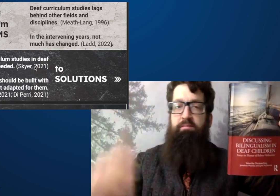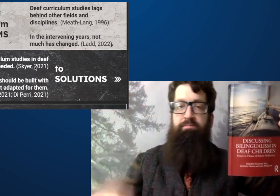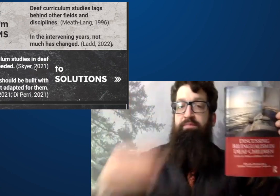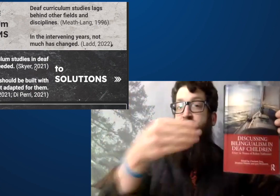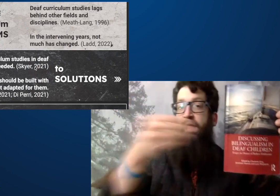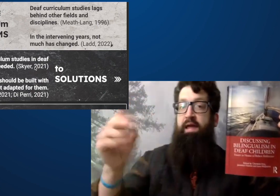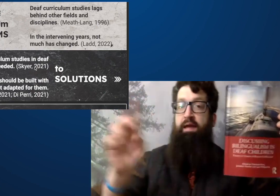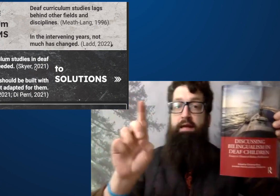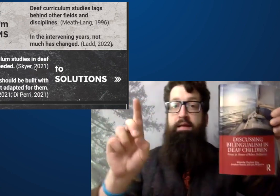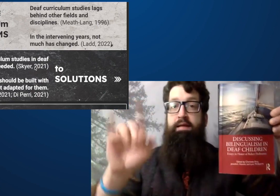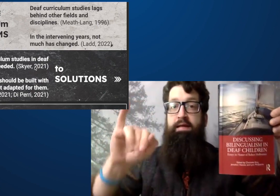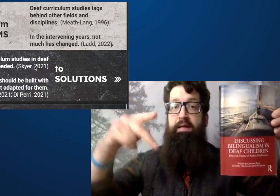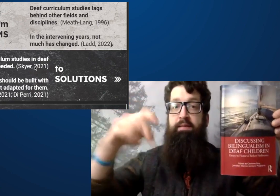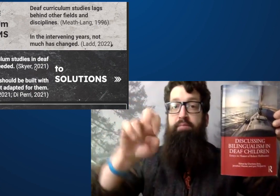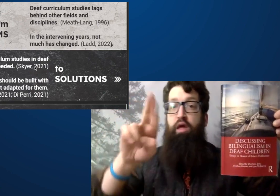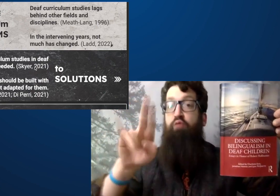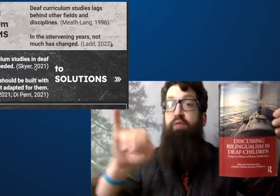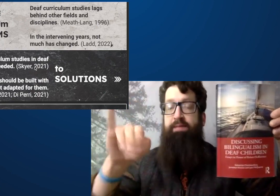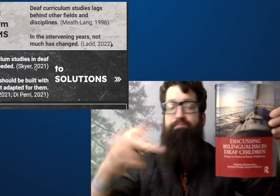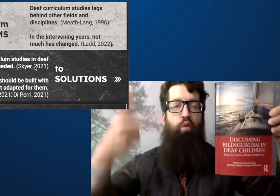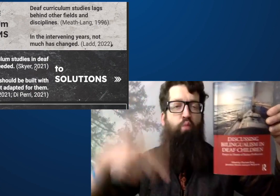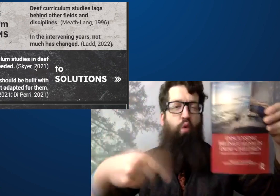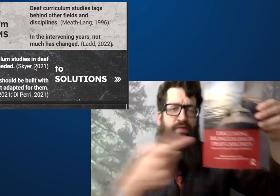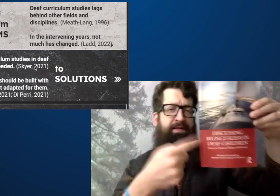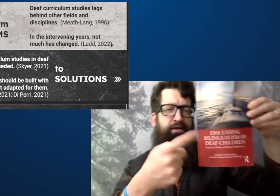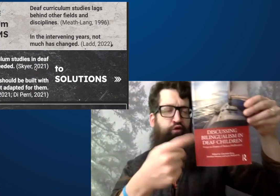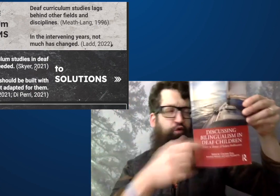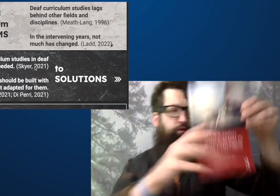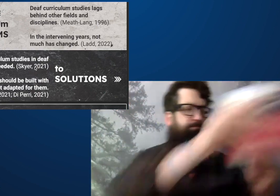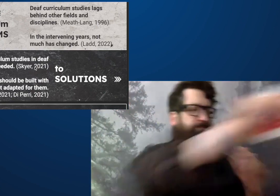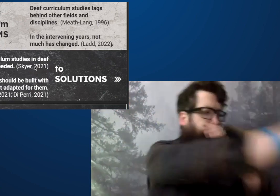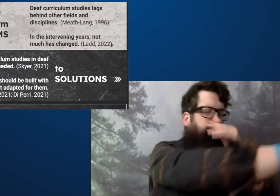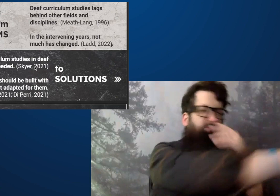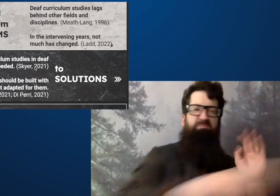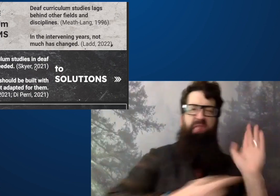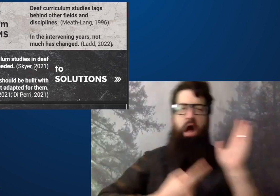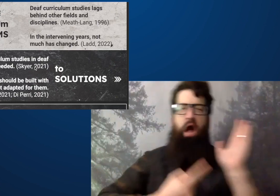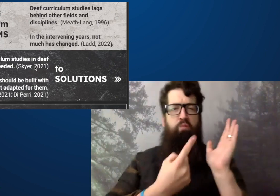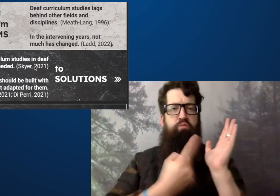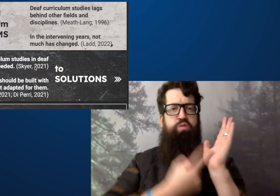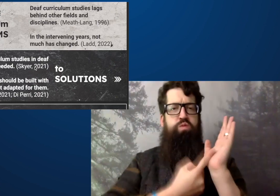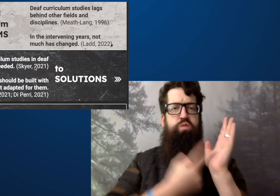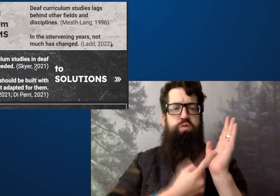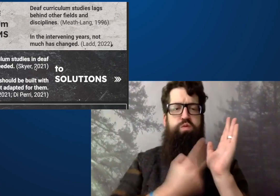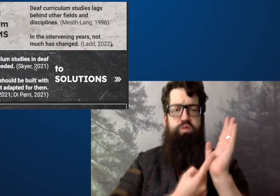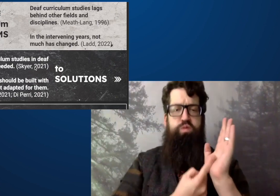Rigorous curriculum studies and deaf education are needed.